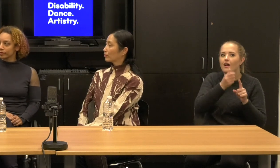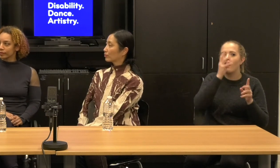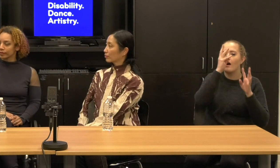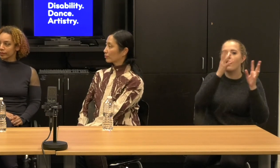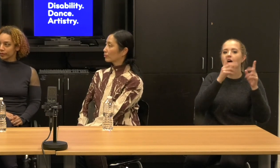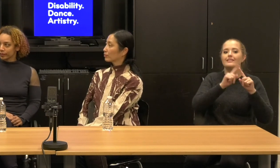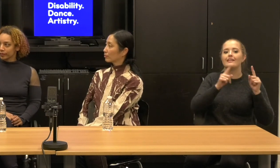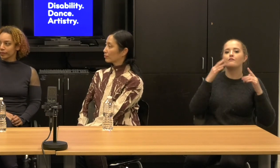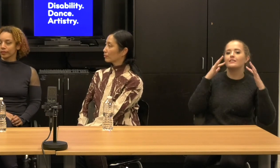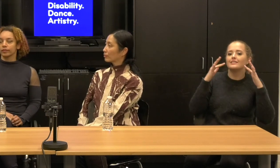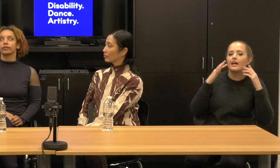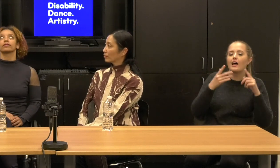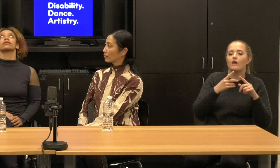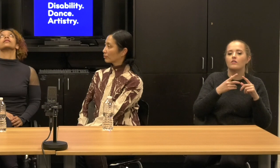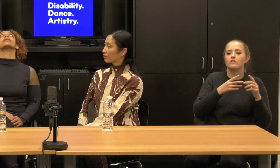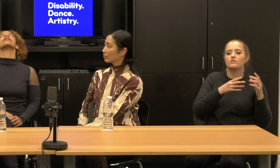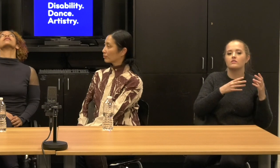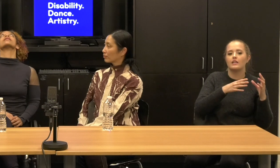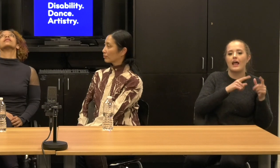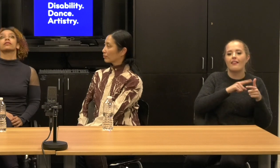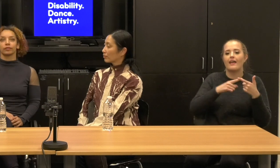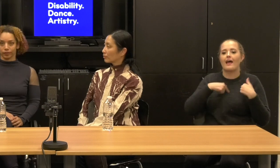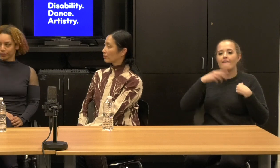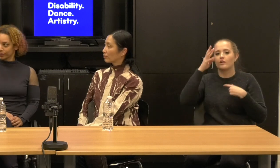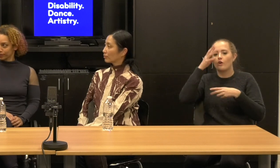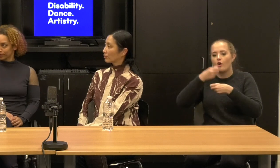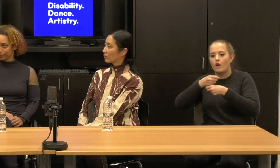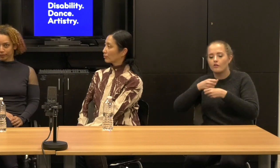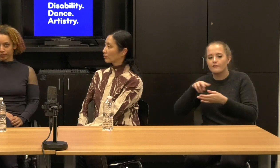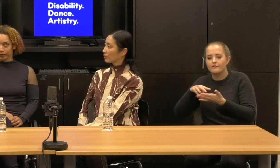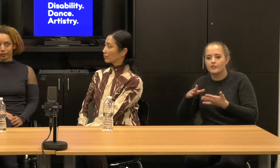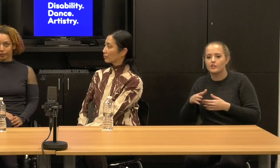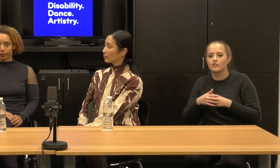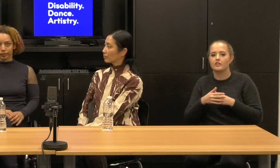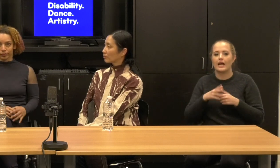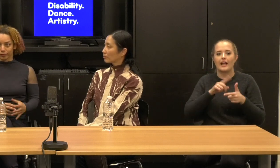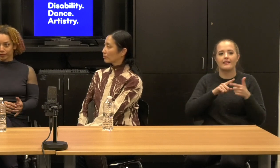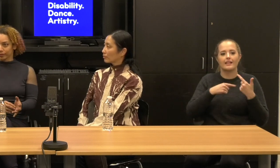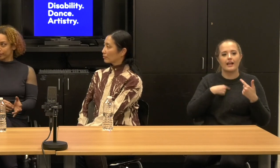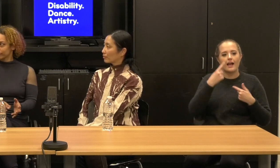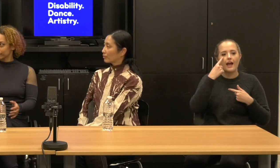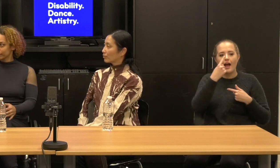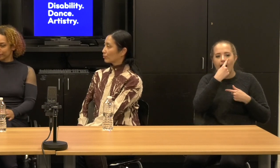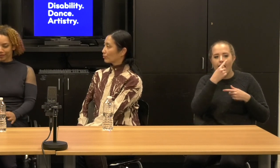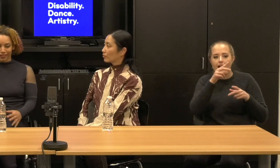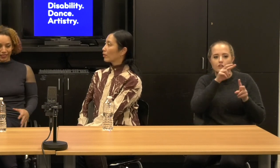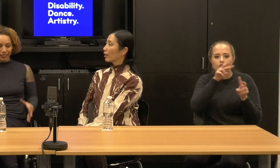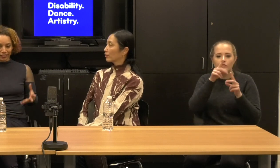You know, and someone put an eye tracking technology, producing the visuals for the party, you know what I mean?